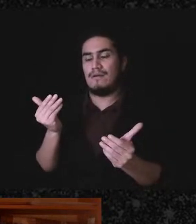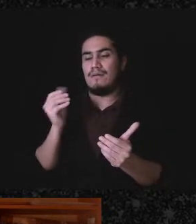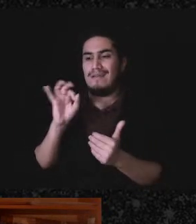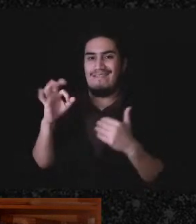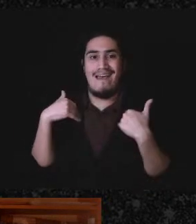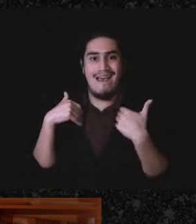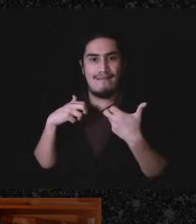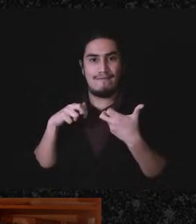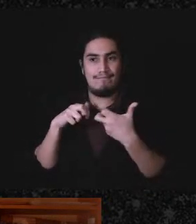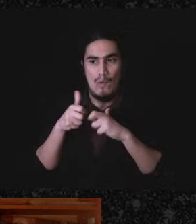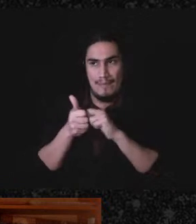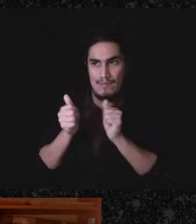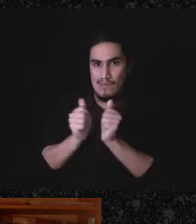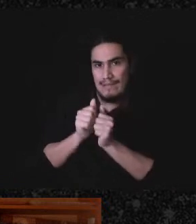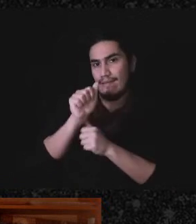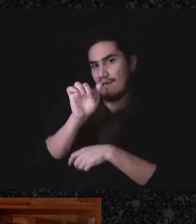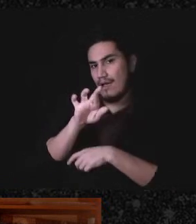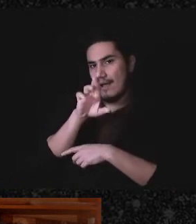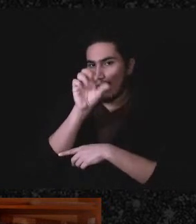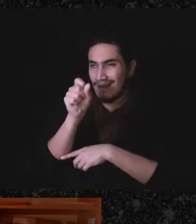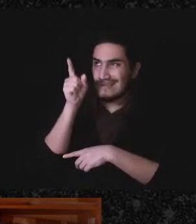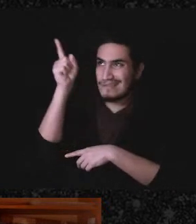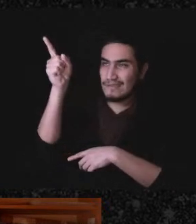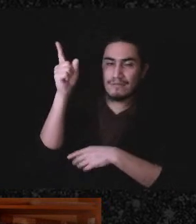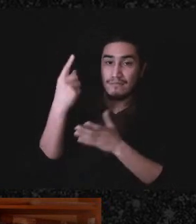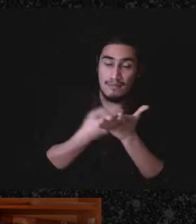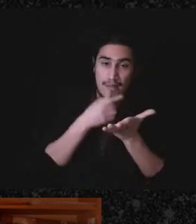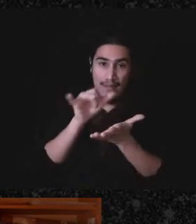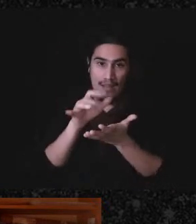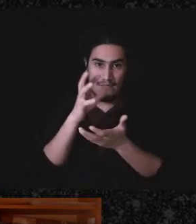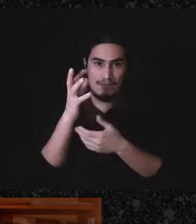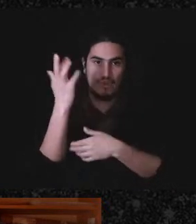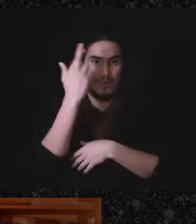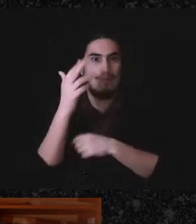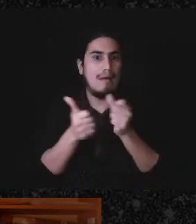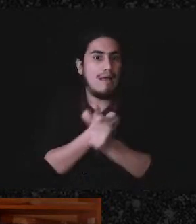and that can also be legitimate. I mean we - there's whole histories of left movements in